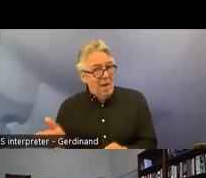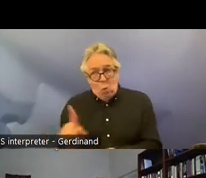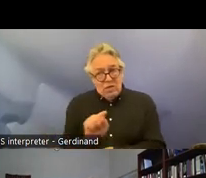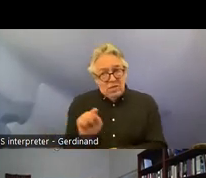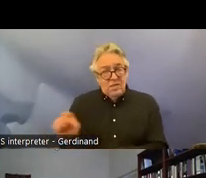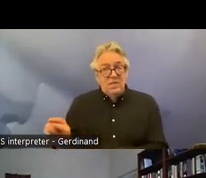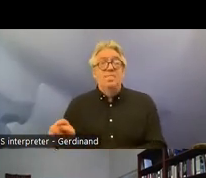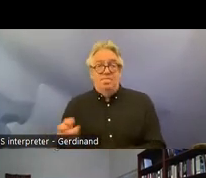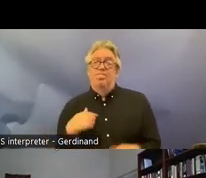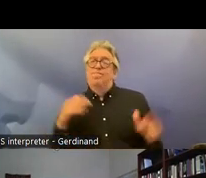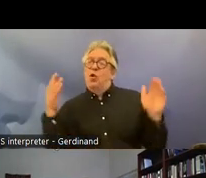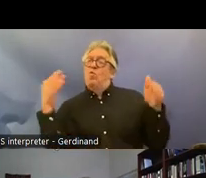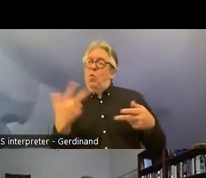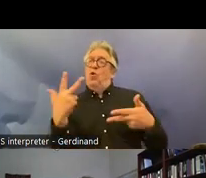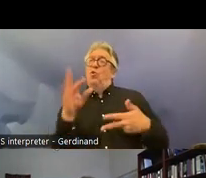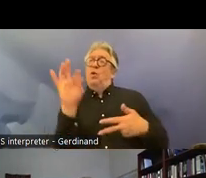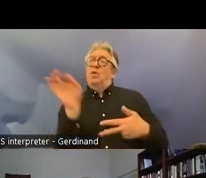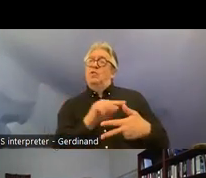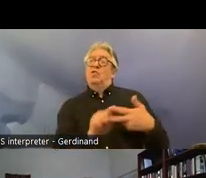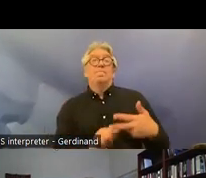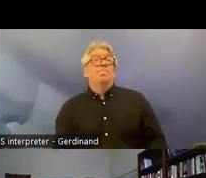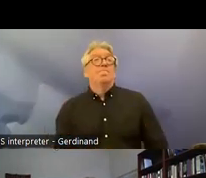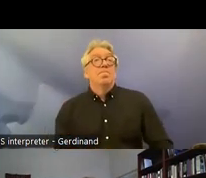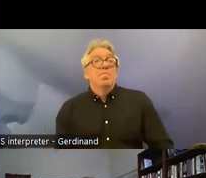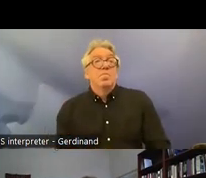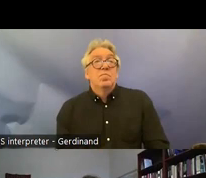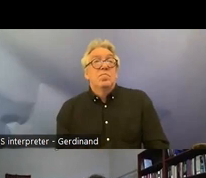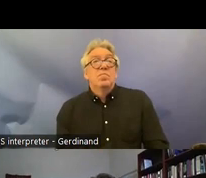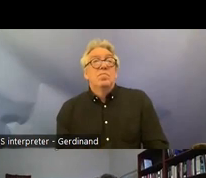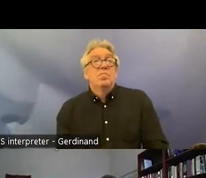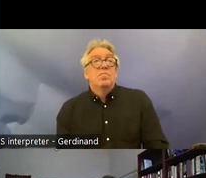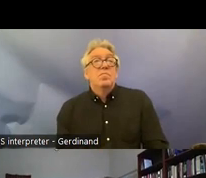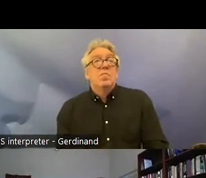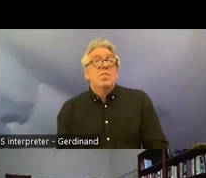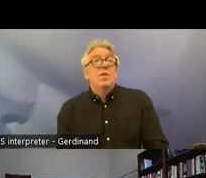those three questions uh in the time to come first